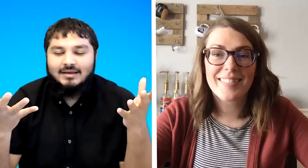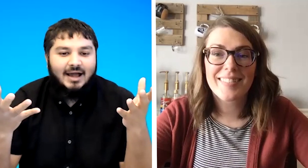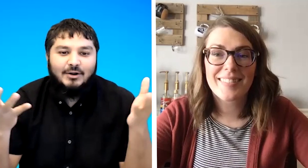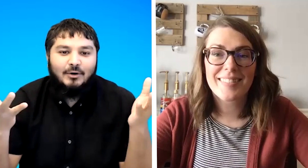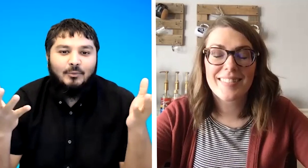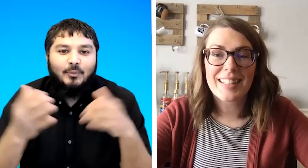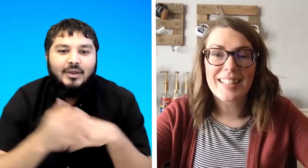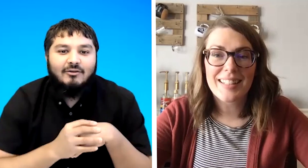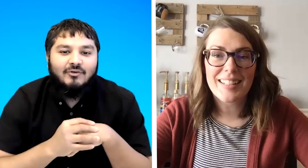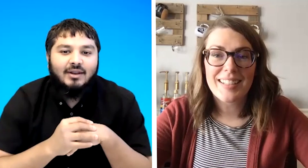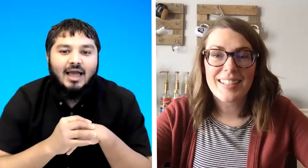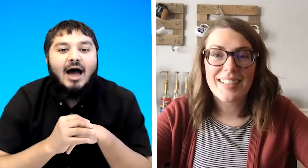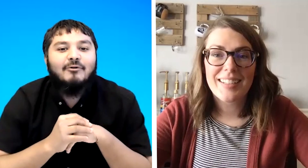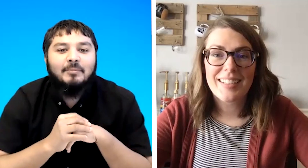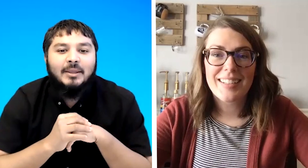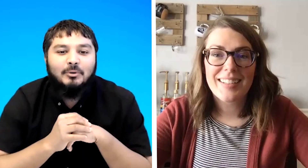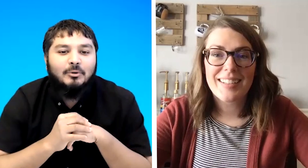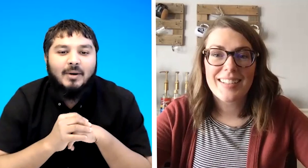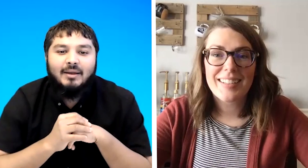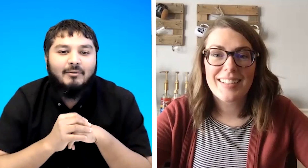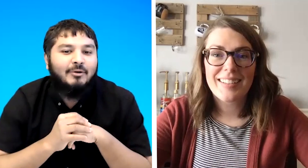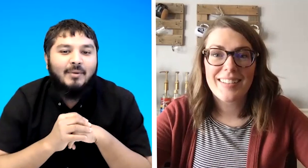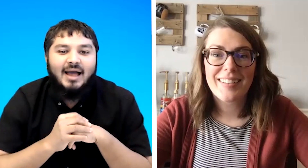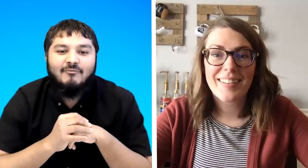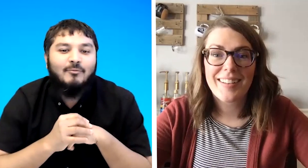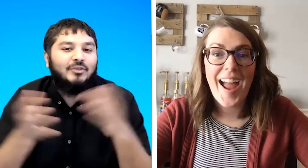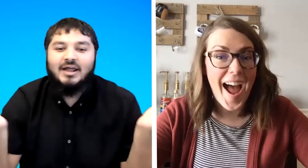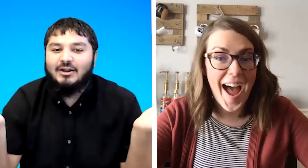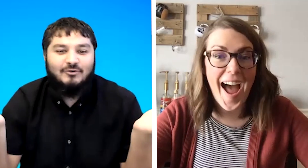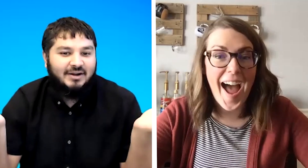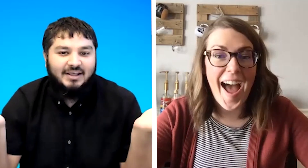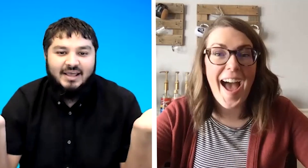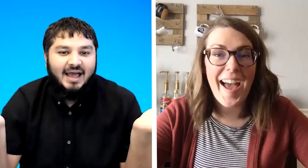i don't know we can feel like 100 people we might we might have more than 100.